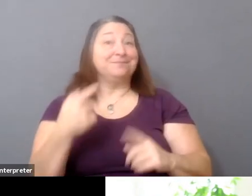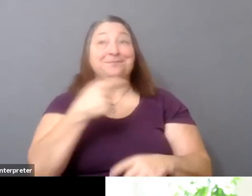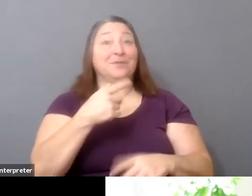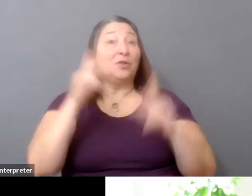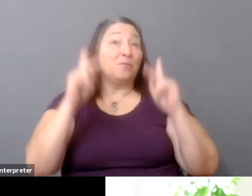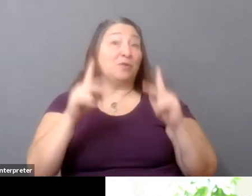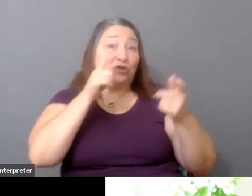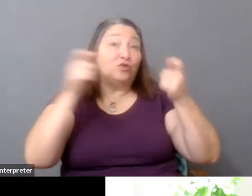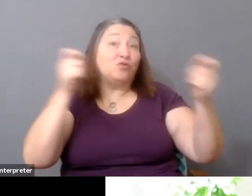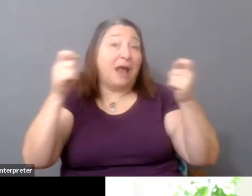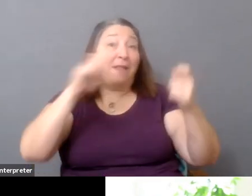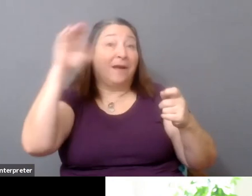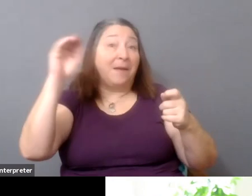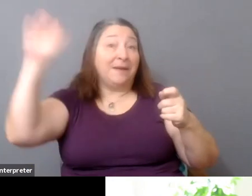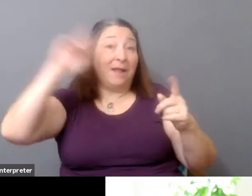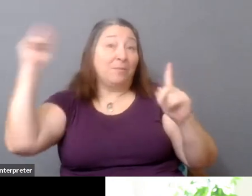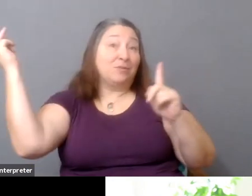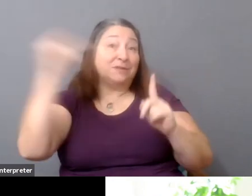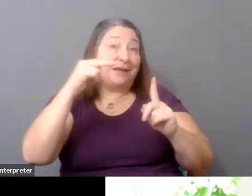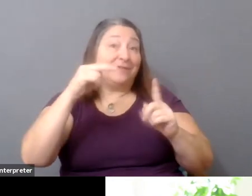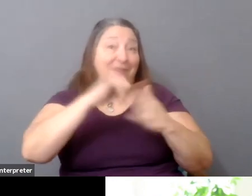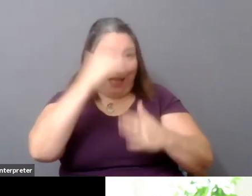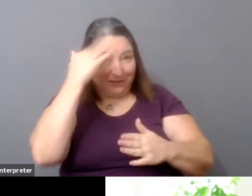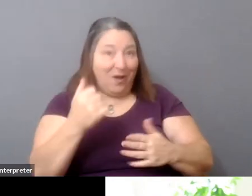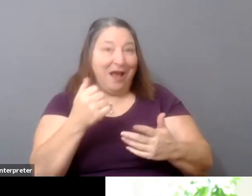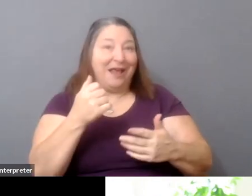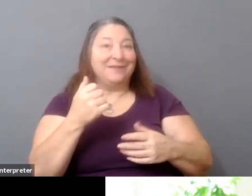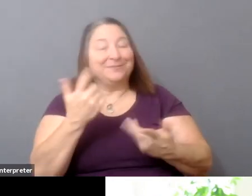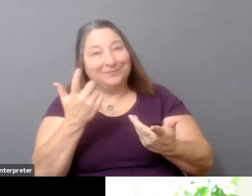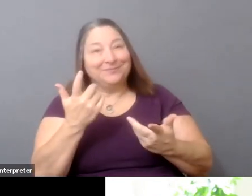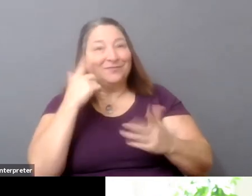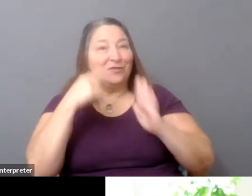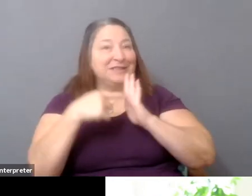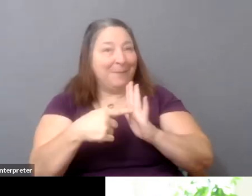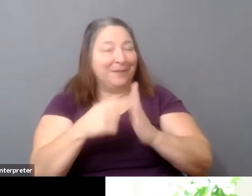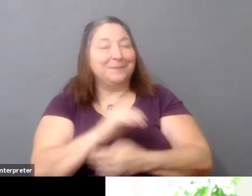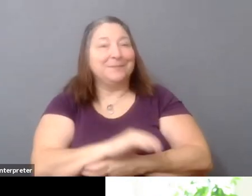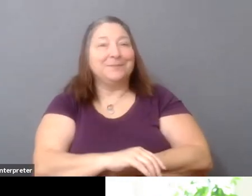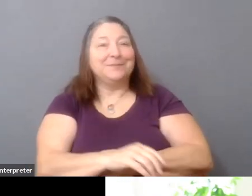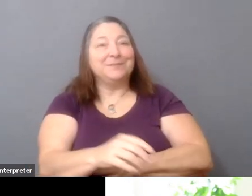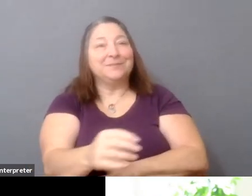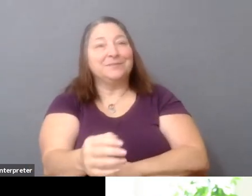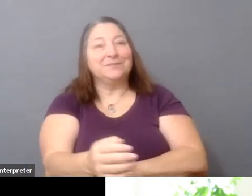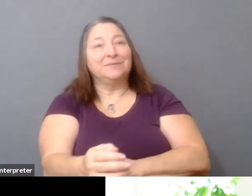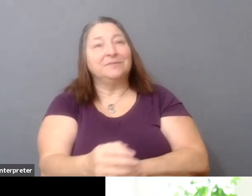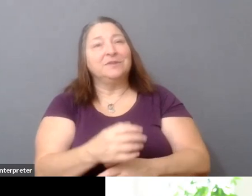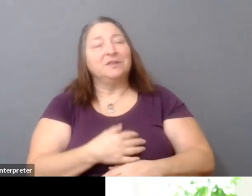And, you know, that made-- I just wonder if there's conversations happening maybe